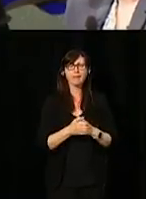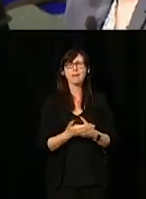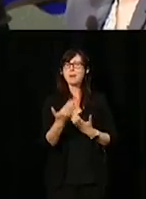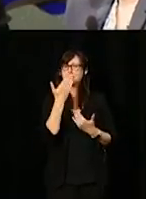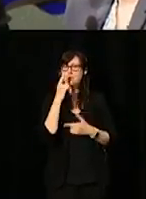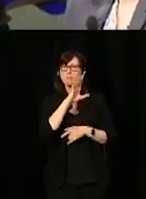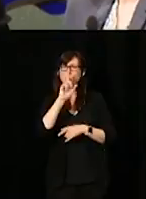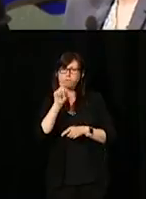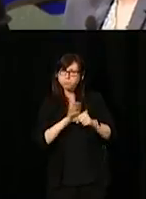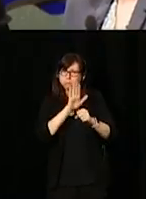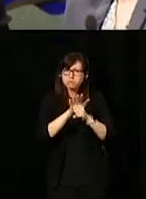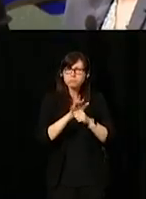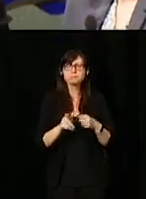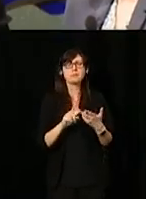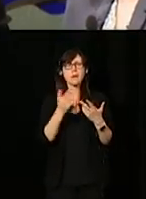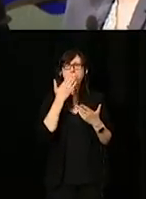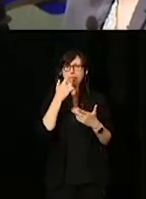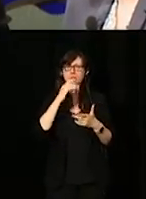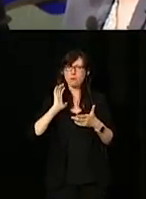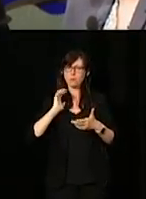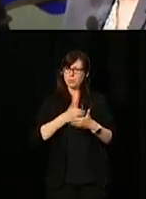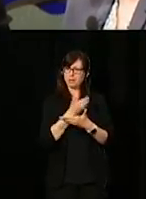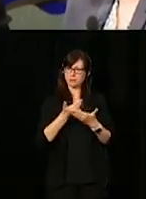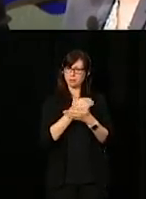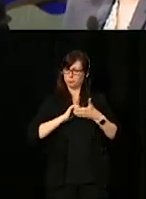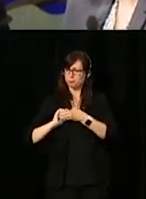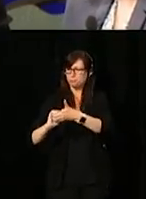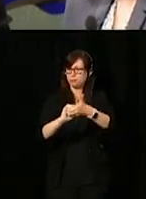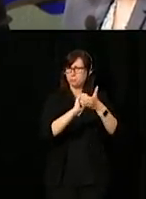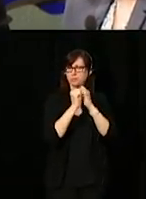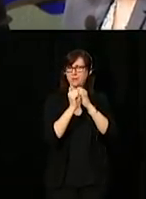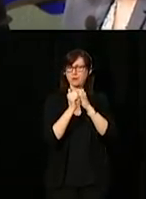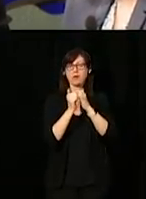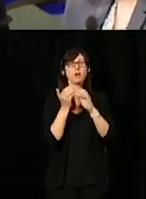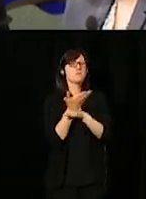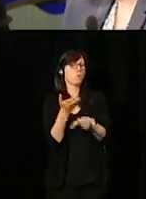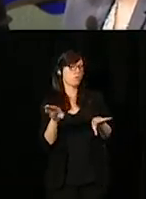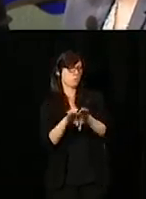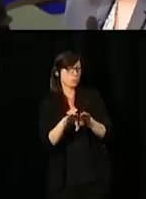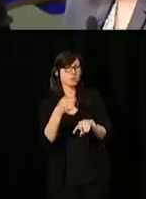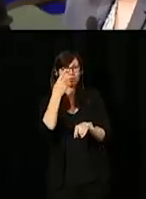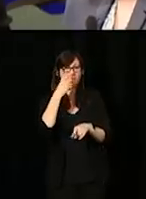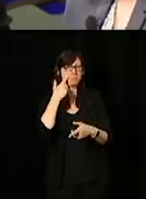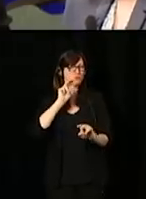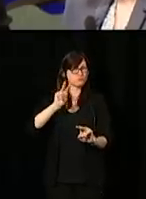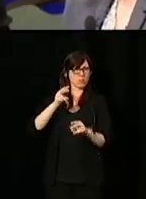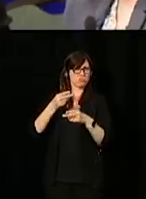Thank you for the journey we're about to start together, and before we wrap, I would like to invite us all to watch a little video.